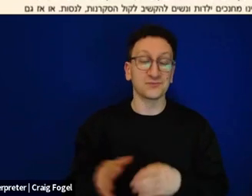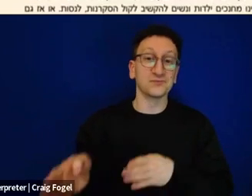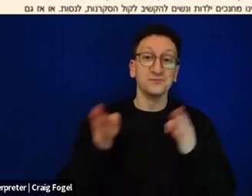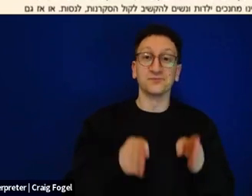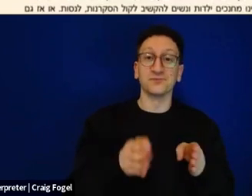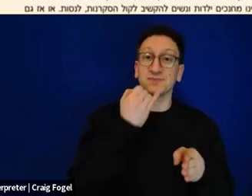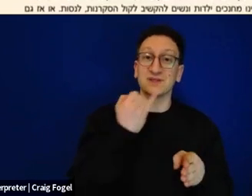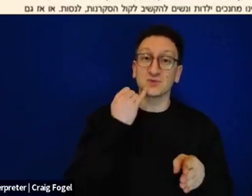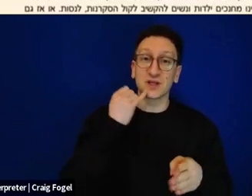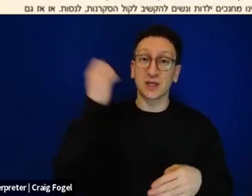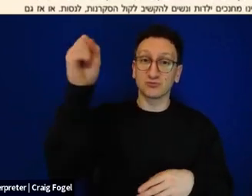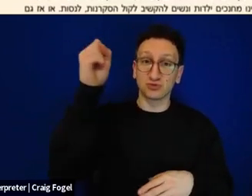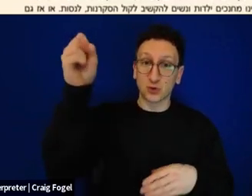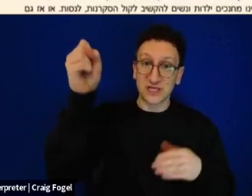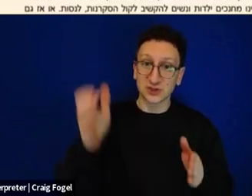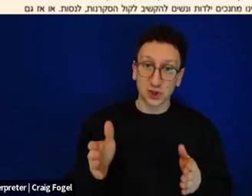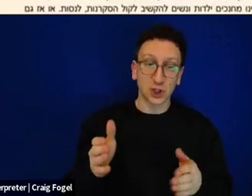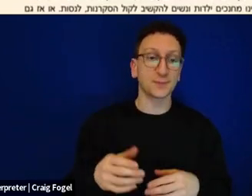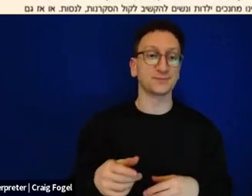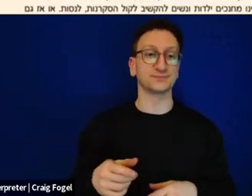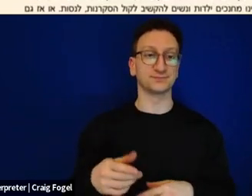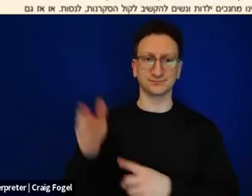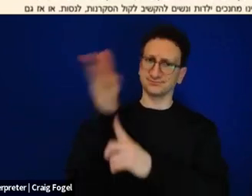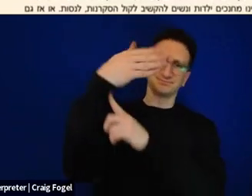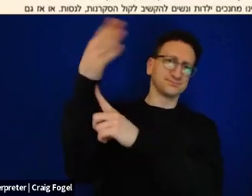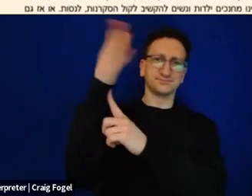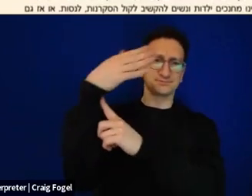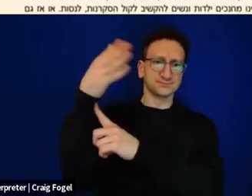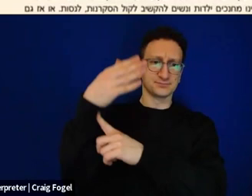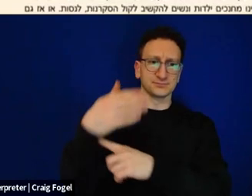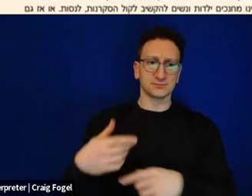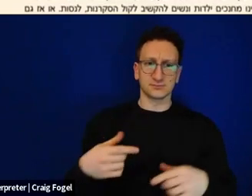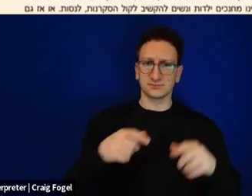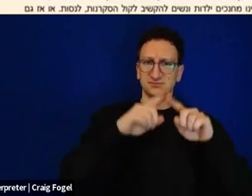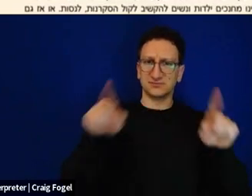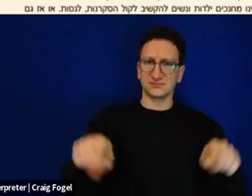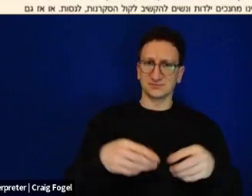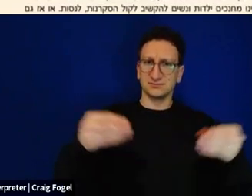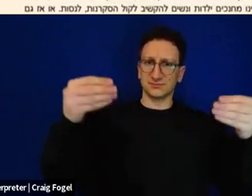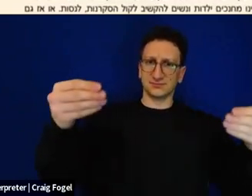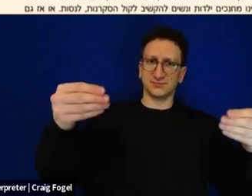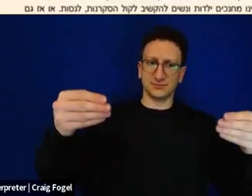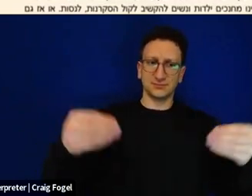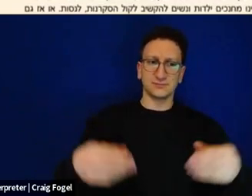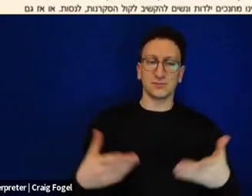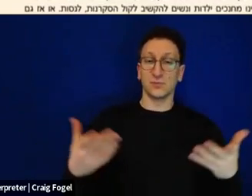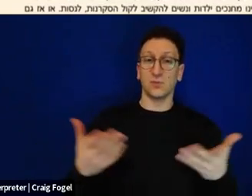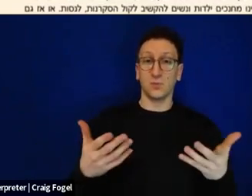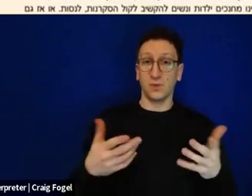waving her Israeli flag. We had a big debate about what to write on her protest sign, and in the end we decided to write, hashanah hazot b'nei chorim, this